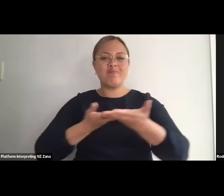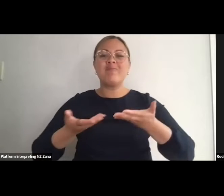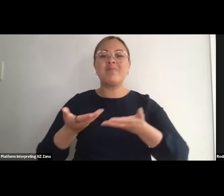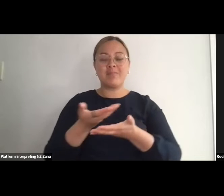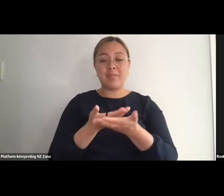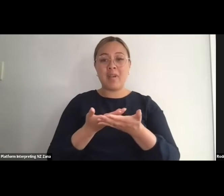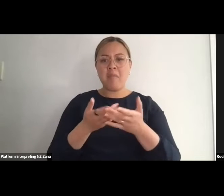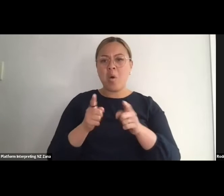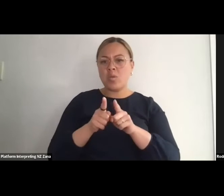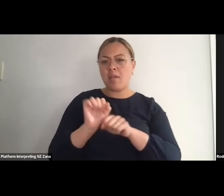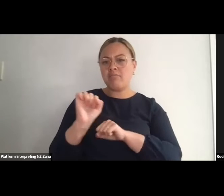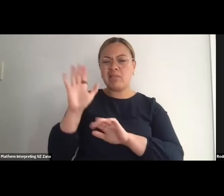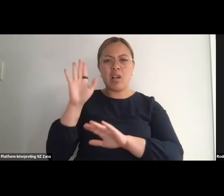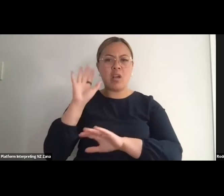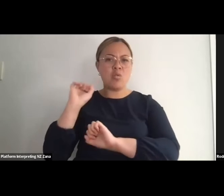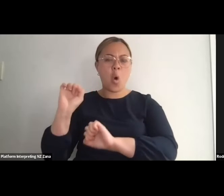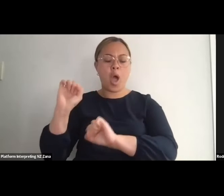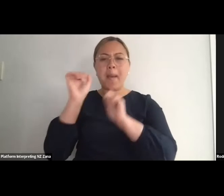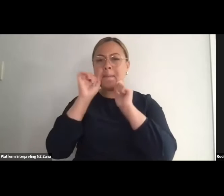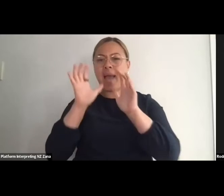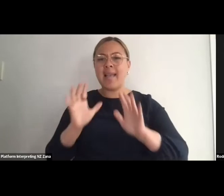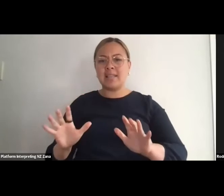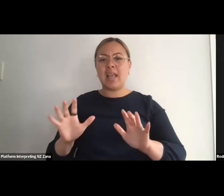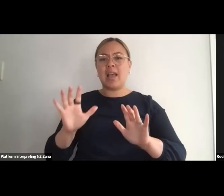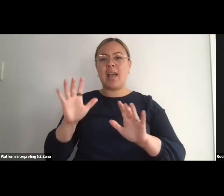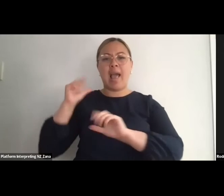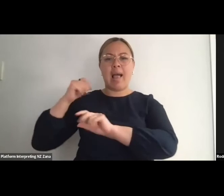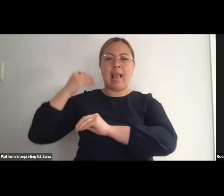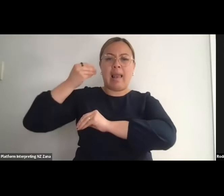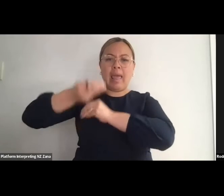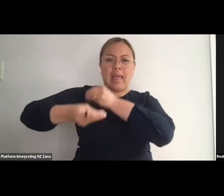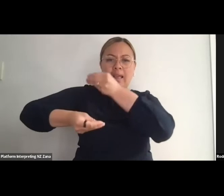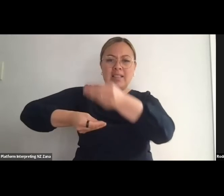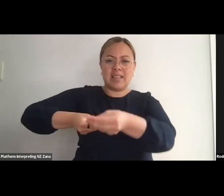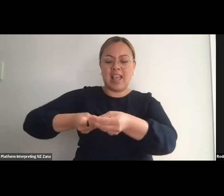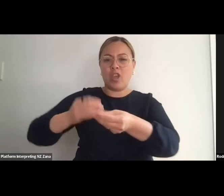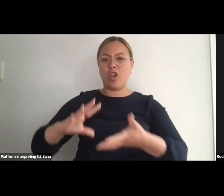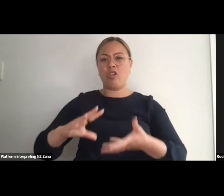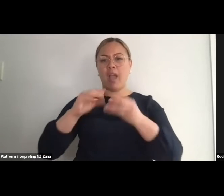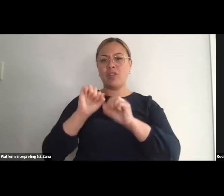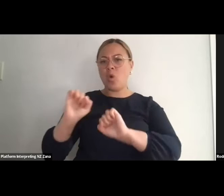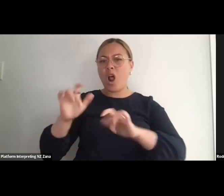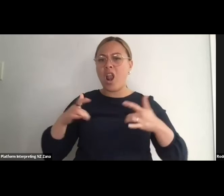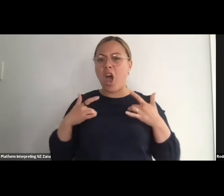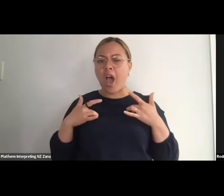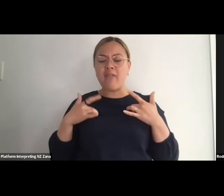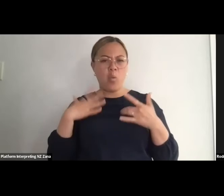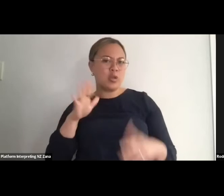your amazing legacy that you've created in your life, and to JT - Thank you, JT, for cloaking us with our karakia.